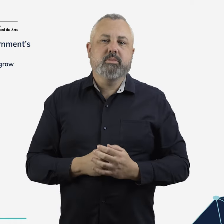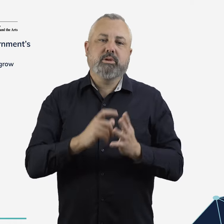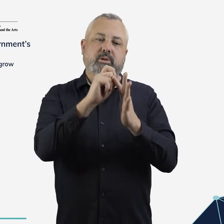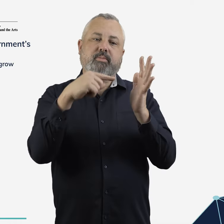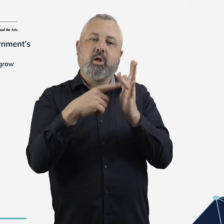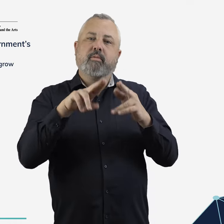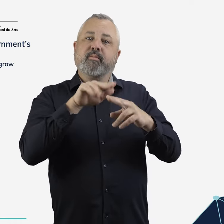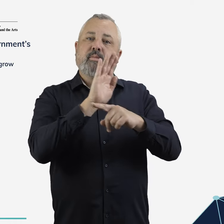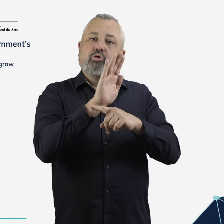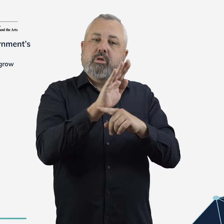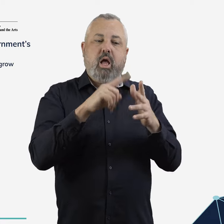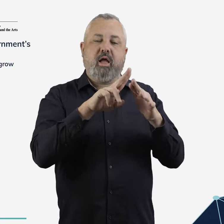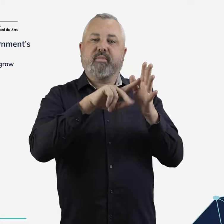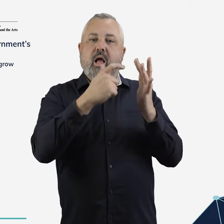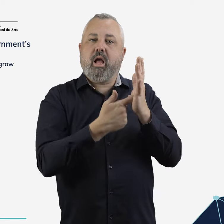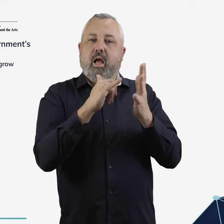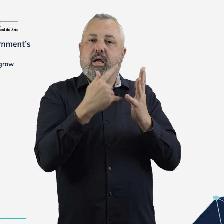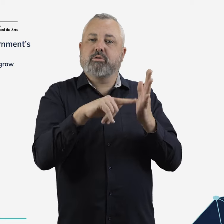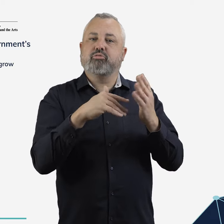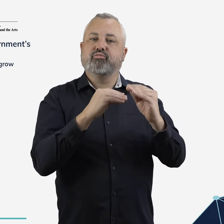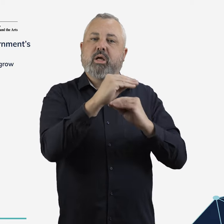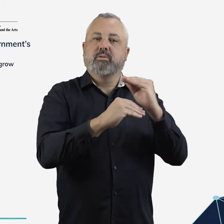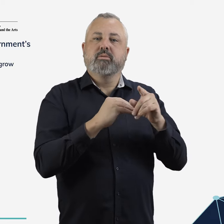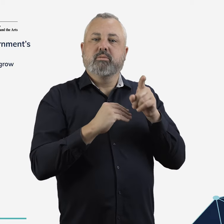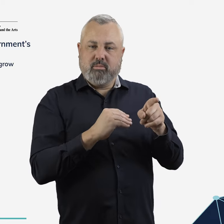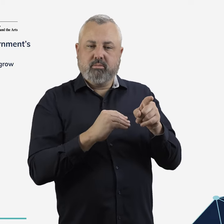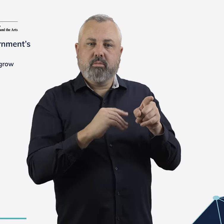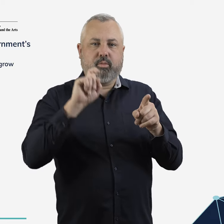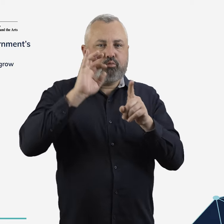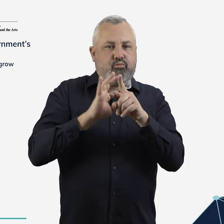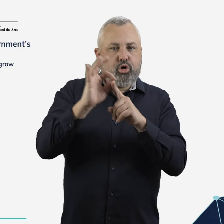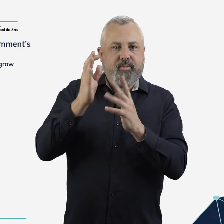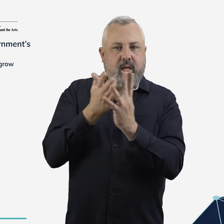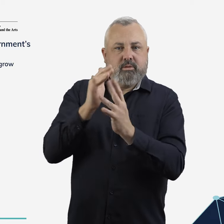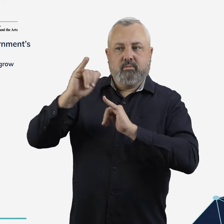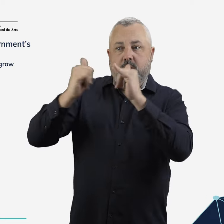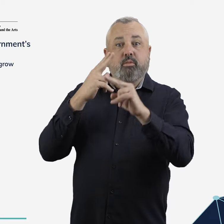In line with our broader interests, and led by the Department of Foreign Affairs and Trade, Australia